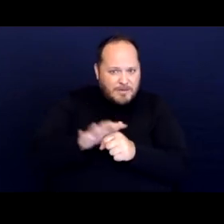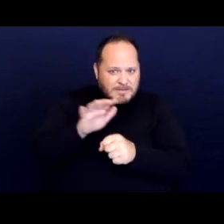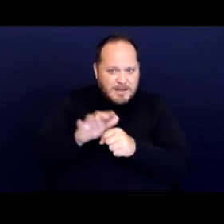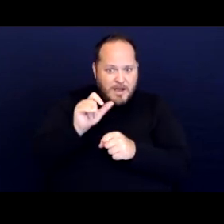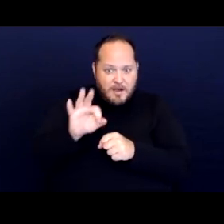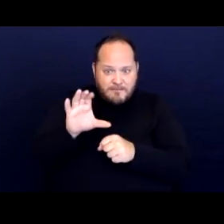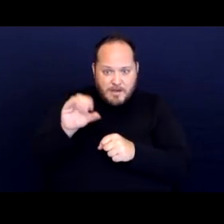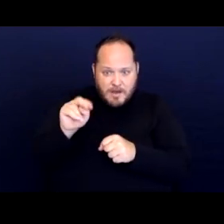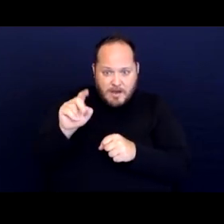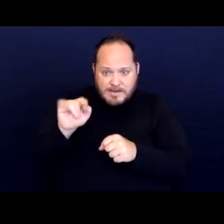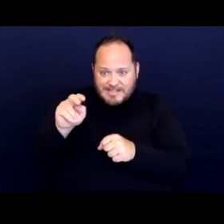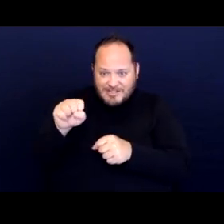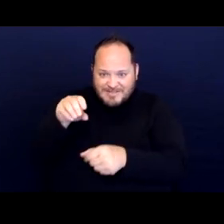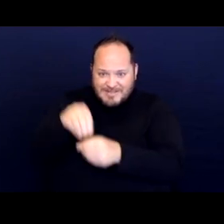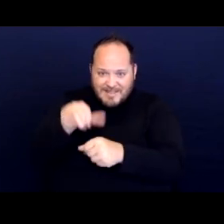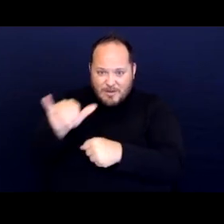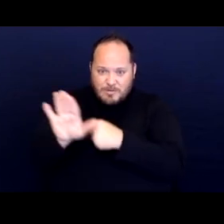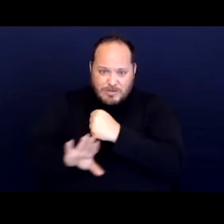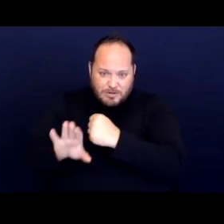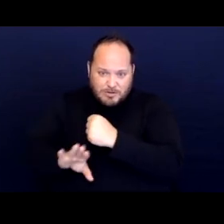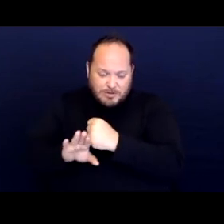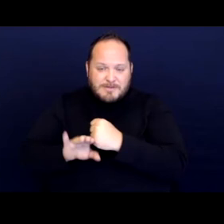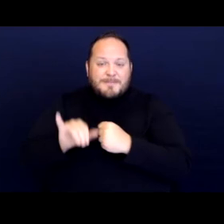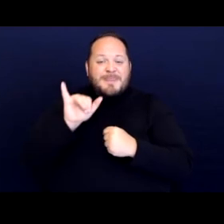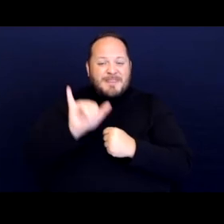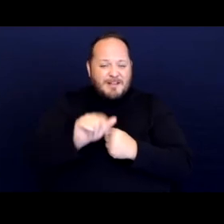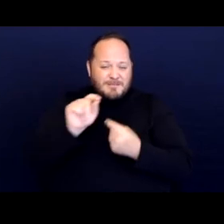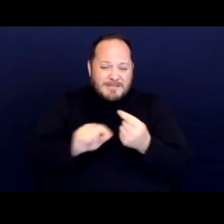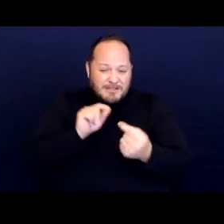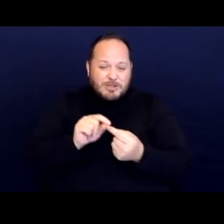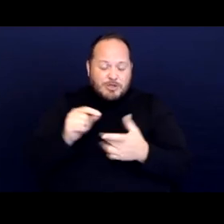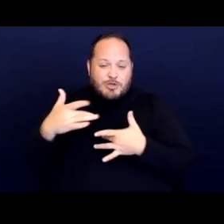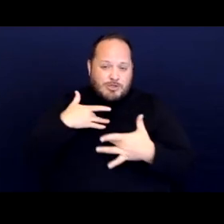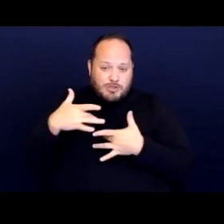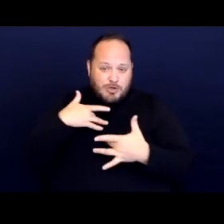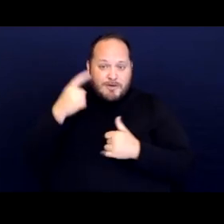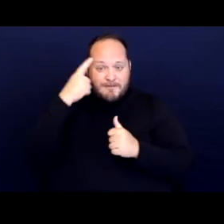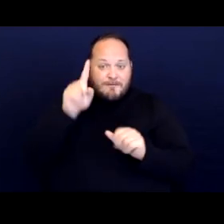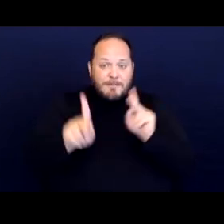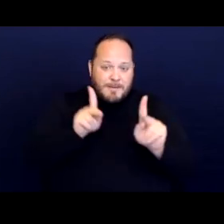in the shelters. This is a particular concern for people with disabilities